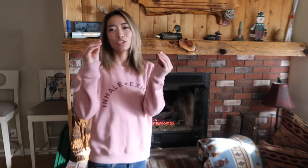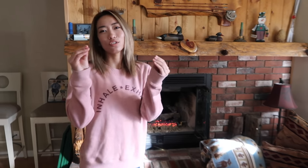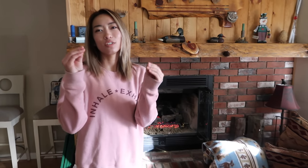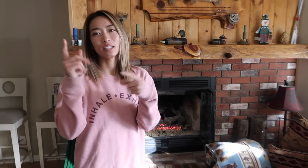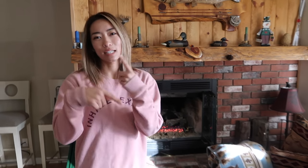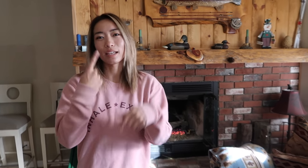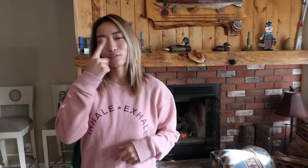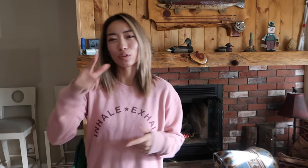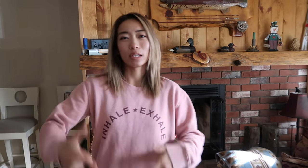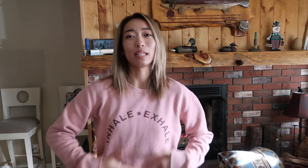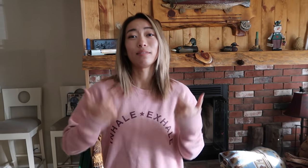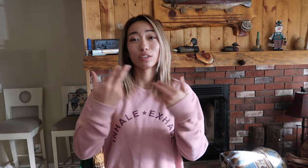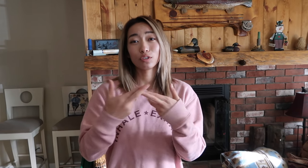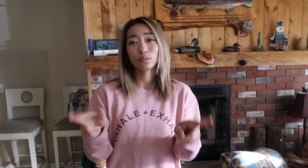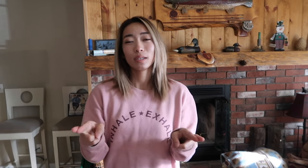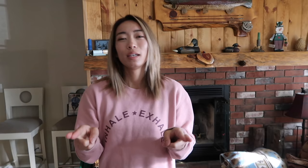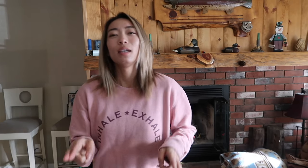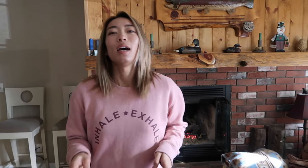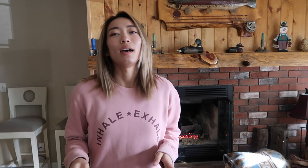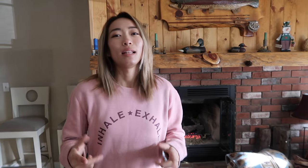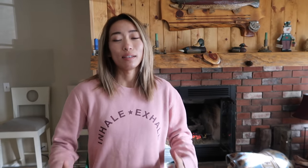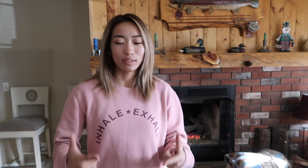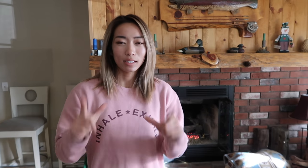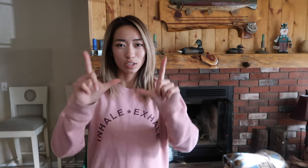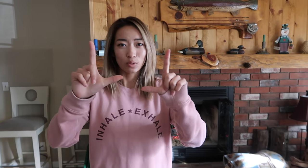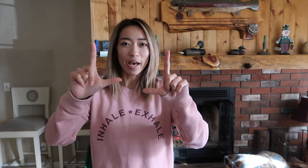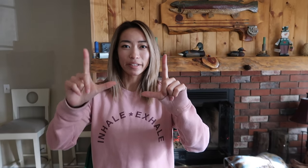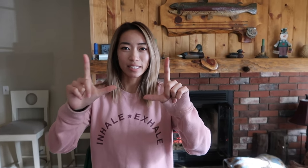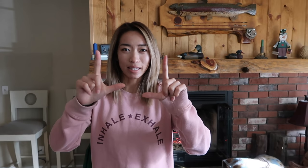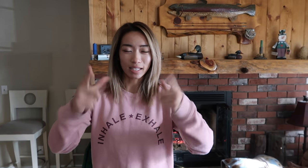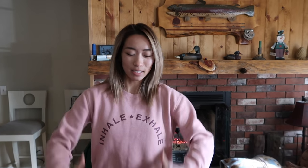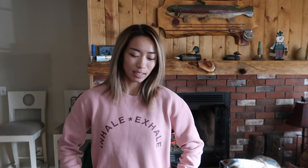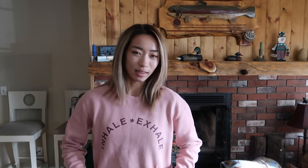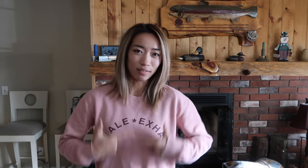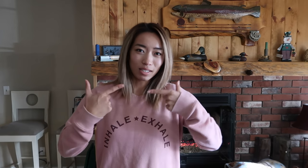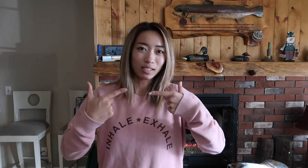I'll teach you the sign for living room living is two 'L's' like this living